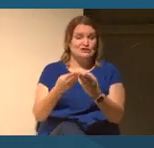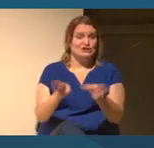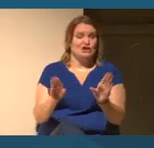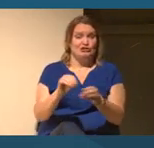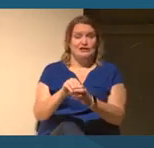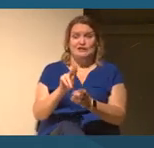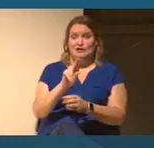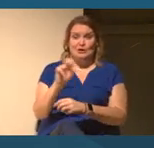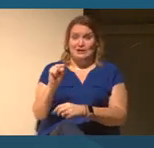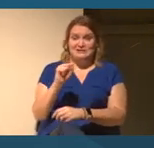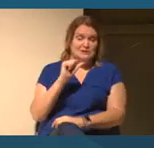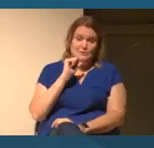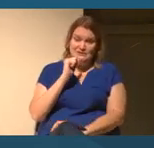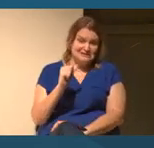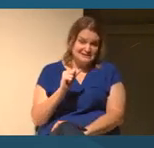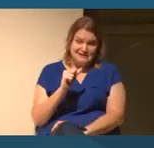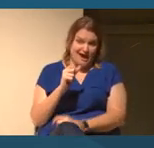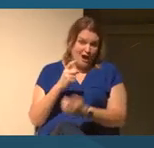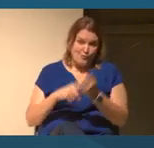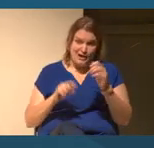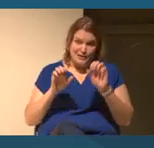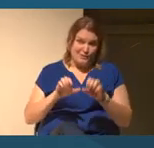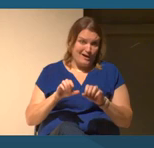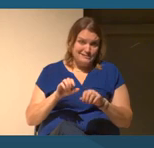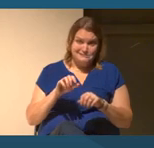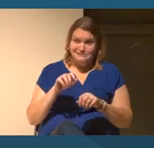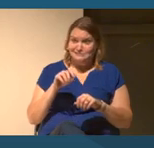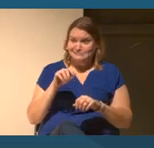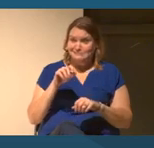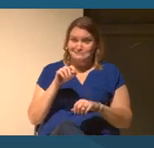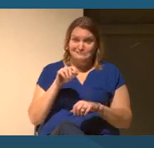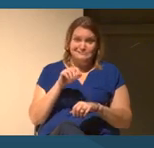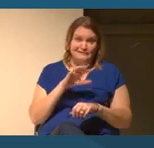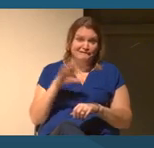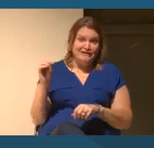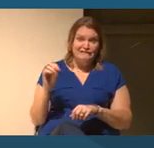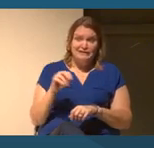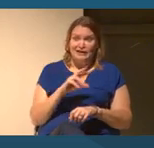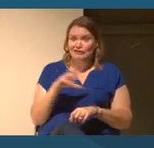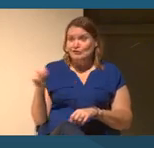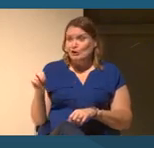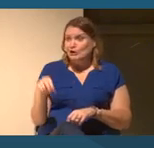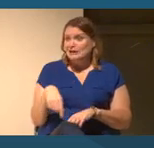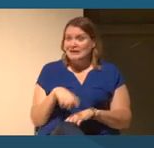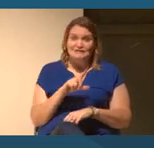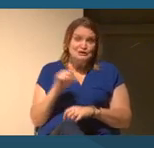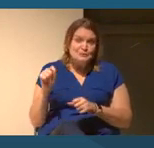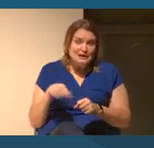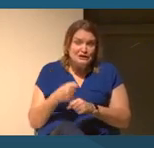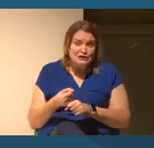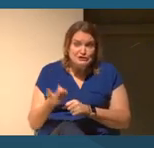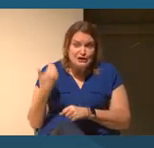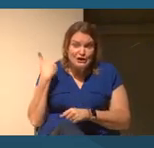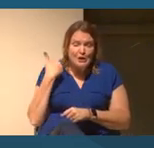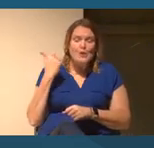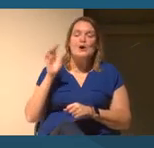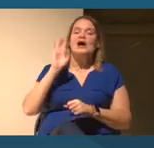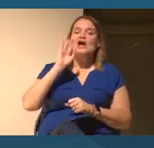all what it was 50, 30, 20 years ago. But racial terminologies may change in different national contexts where many of your students